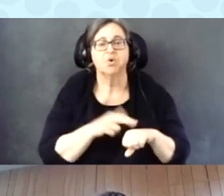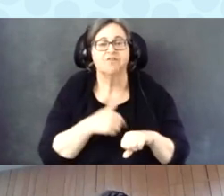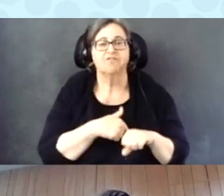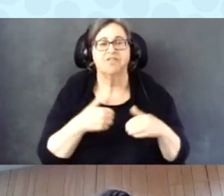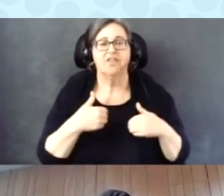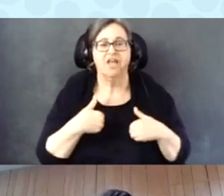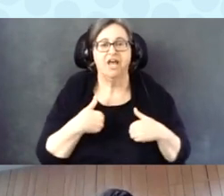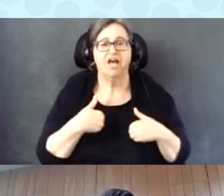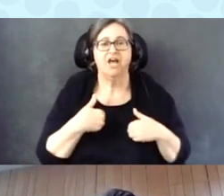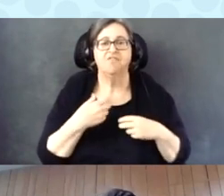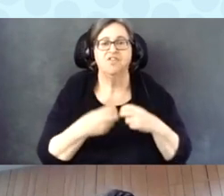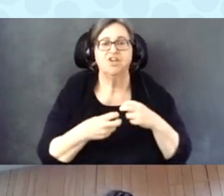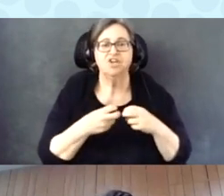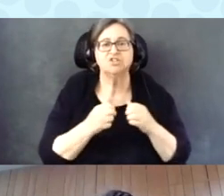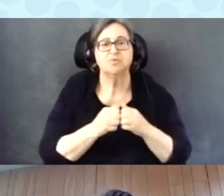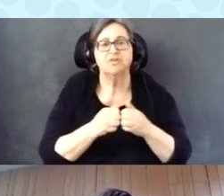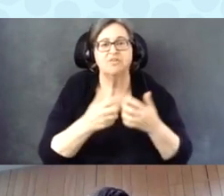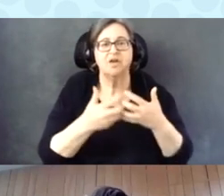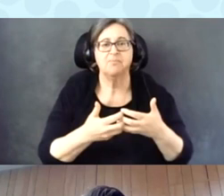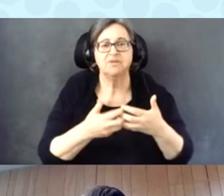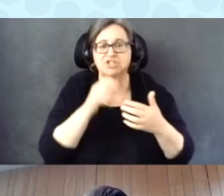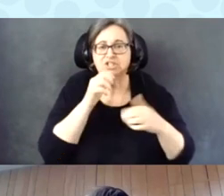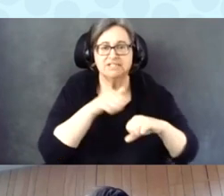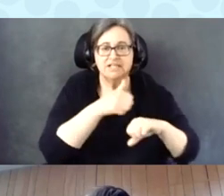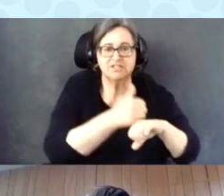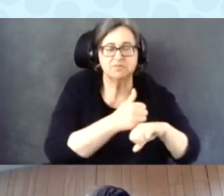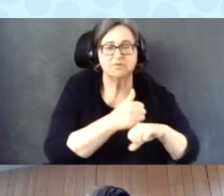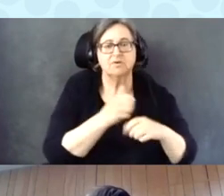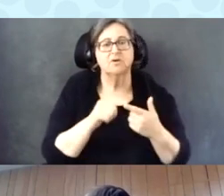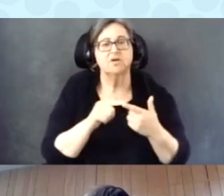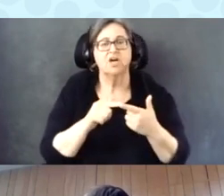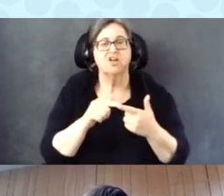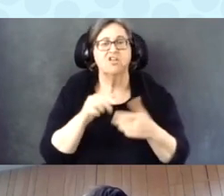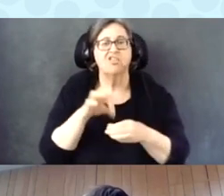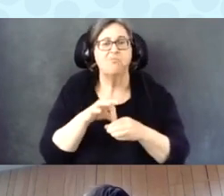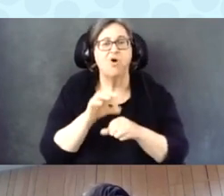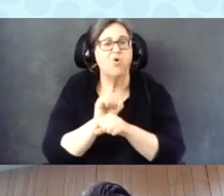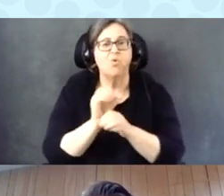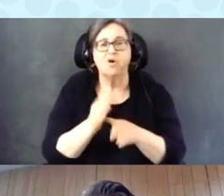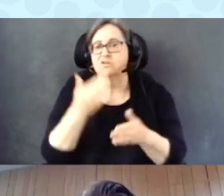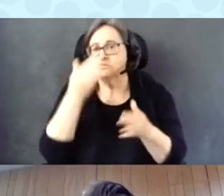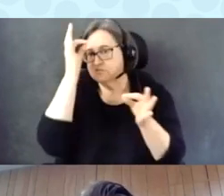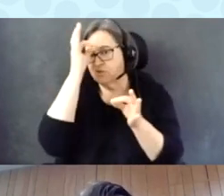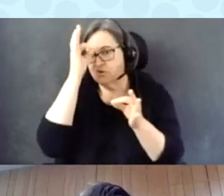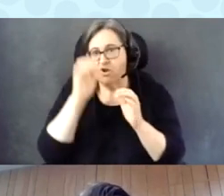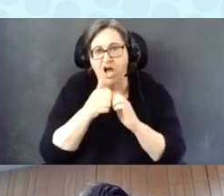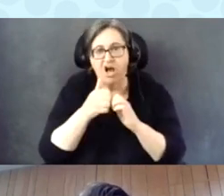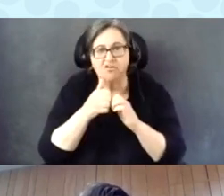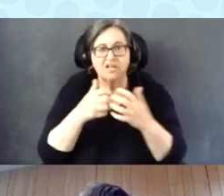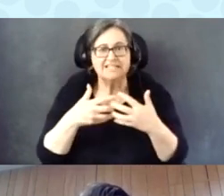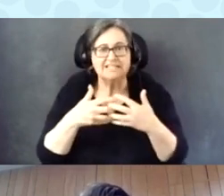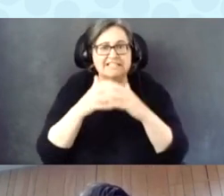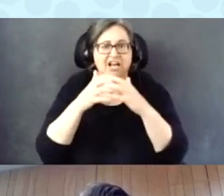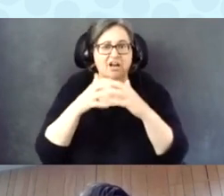Poll-workers not knowing how to set up the machines or operate the machines.